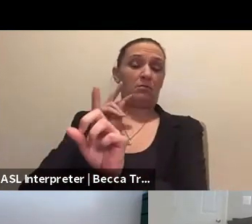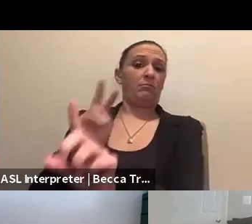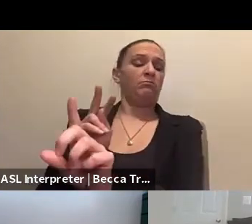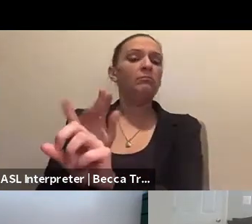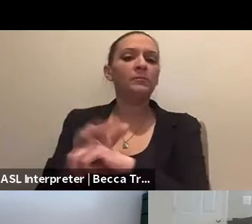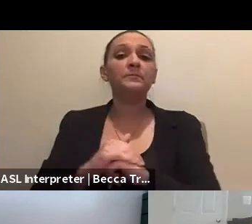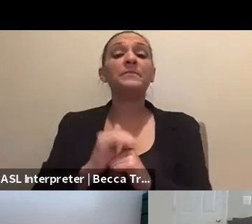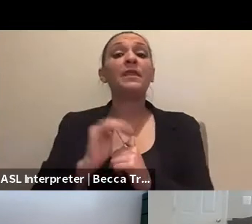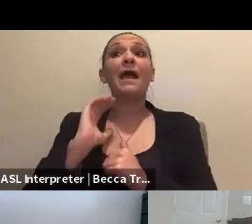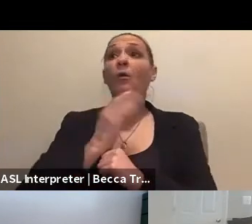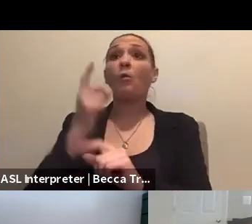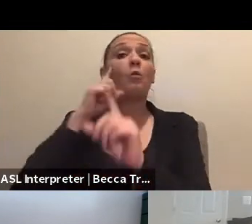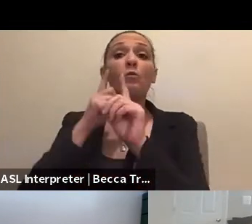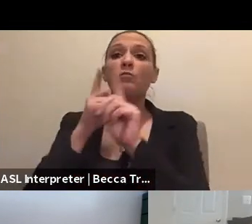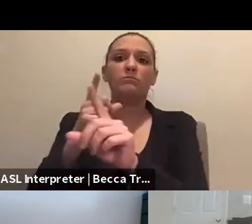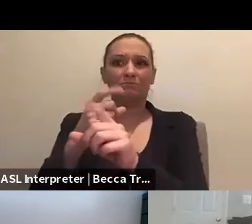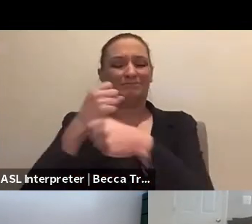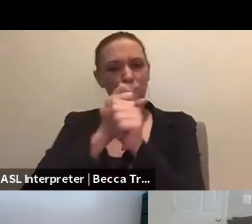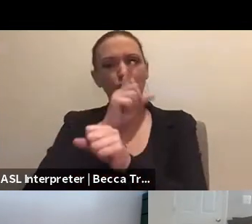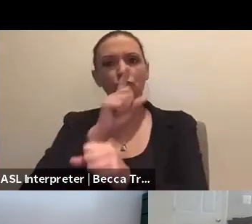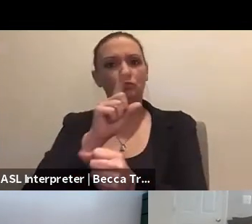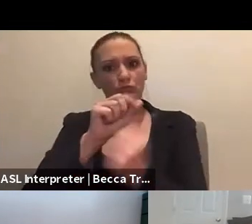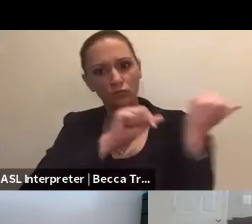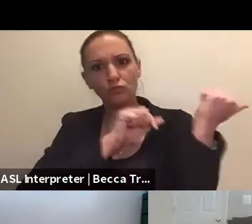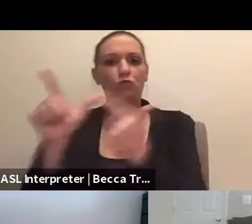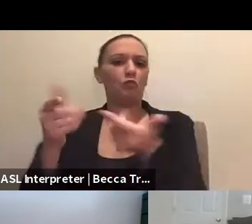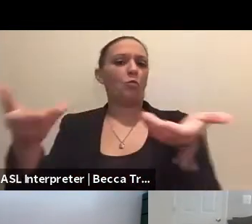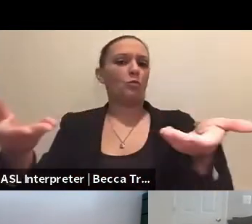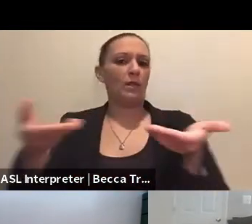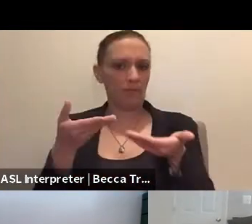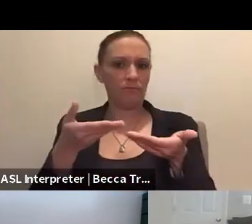Our aim is to make certain that everyone is welcome in our shelters